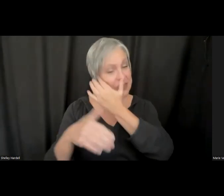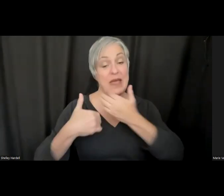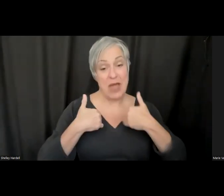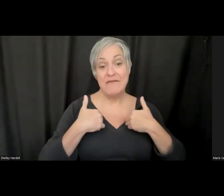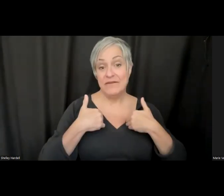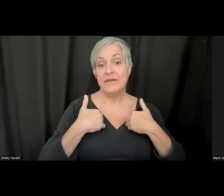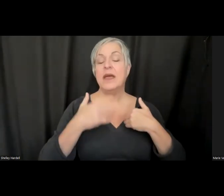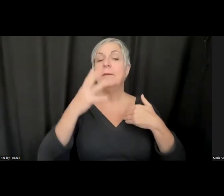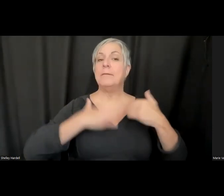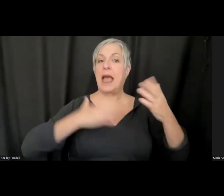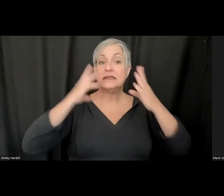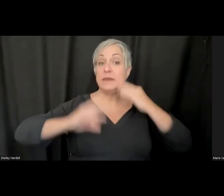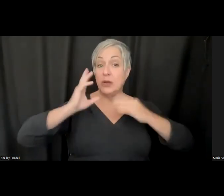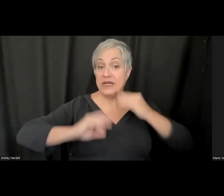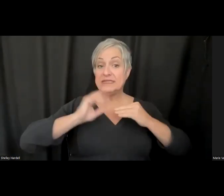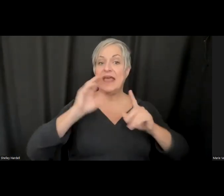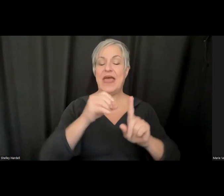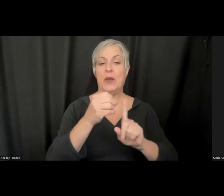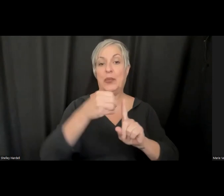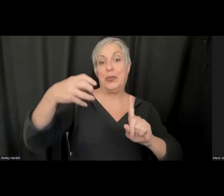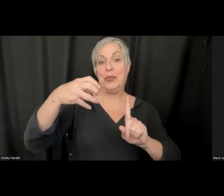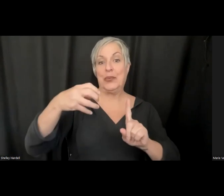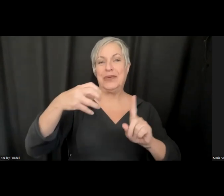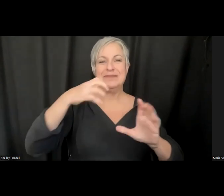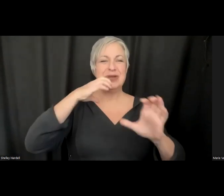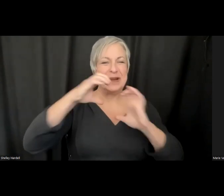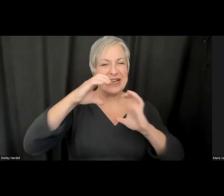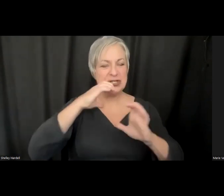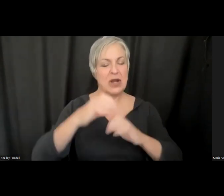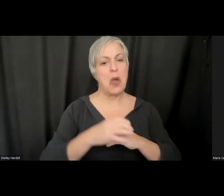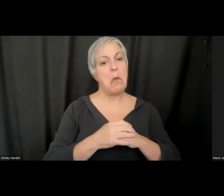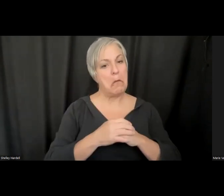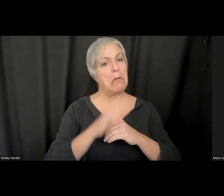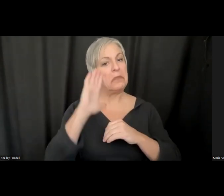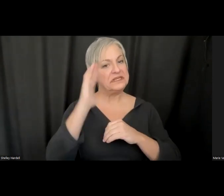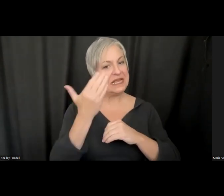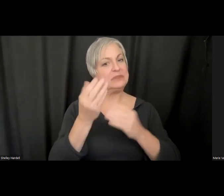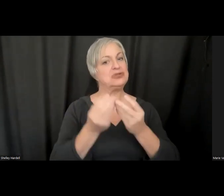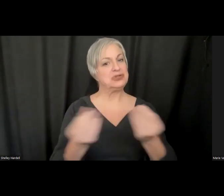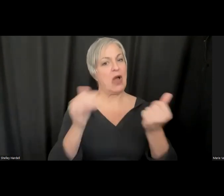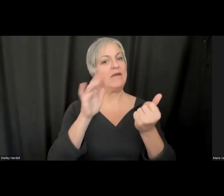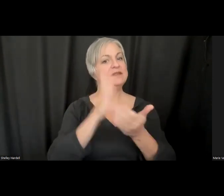seen, it is something that seems to overcome that problem.